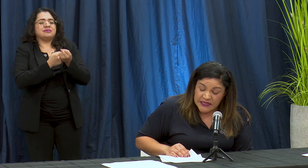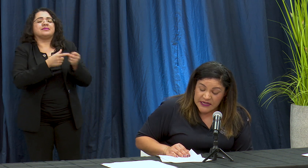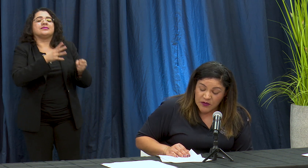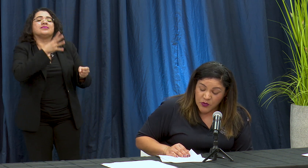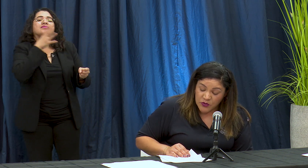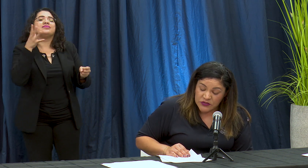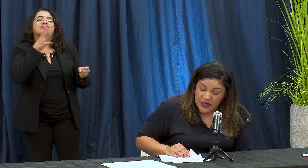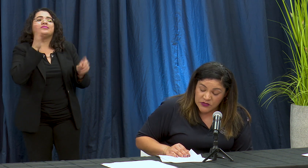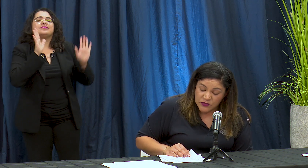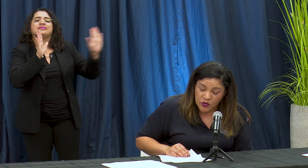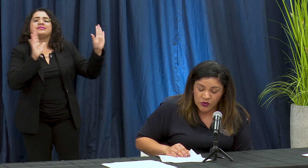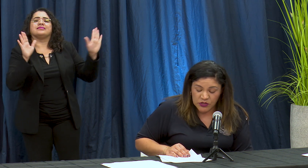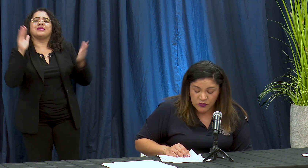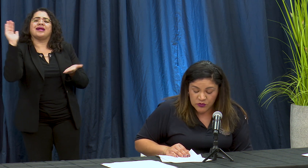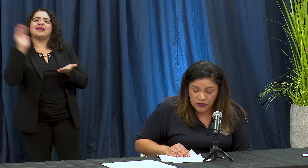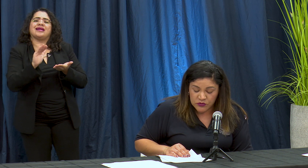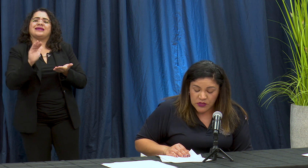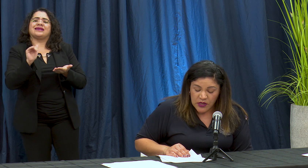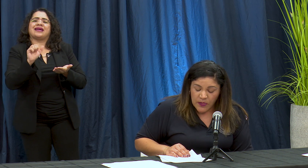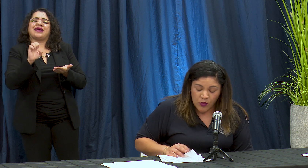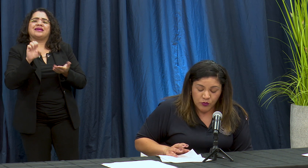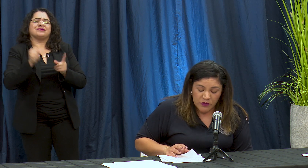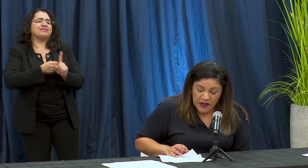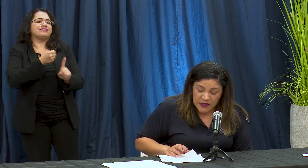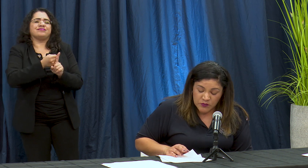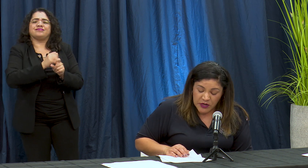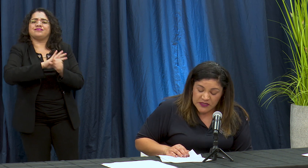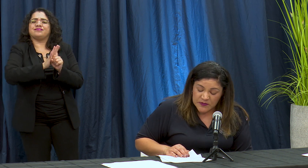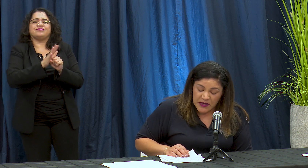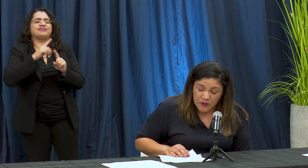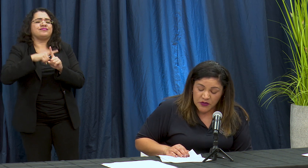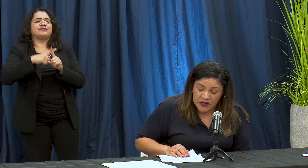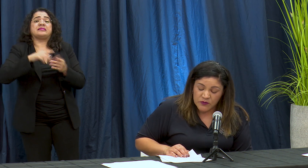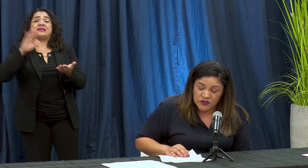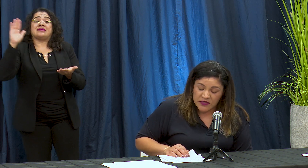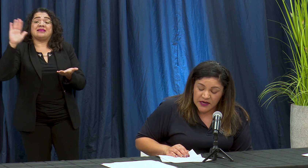tenían pocos casos on ingu nose Oh muy bajas muerte Sparra poder demostrar que